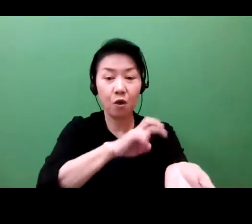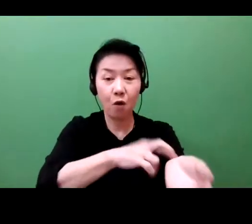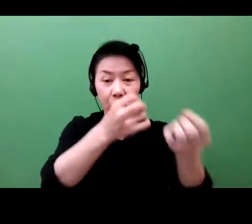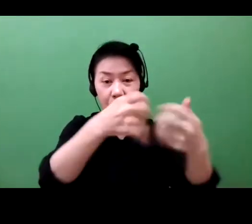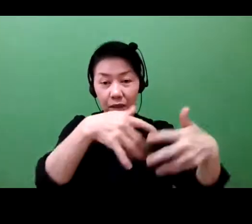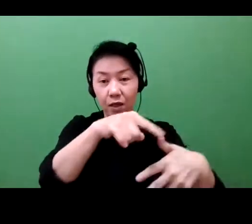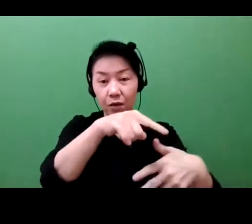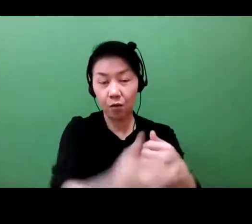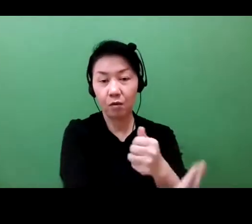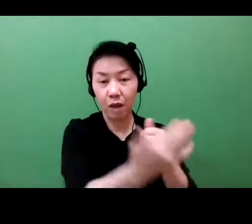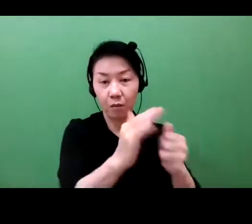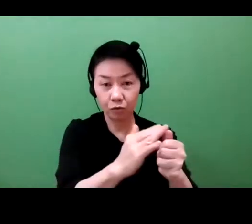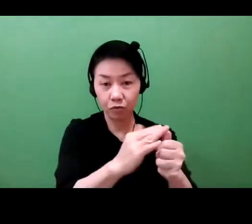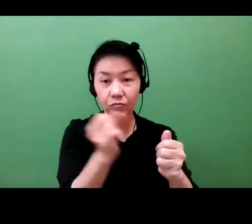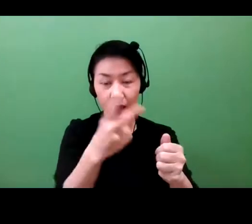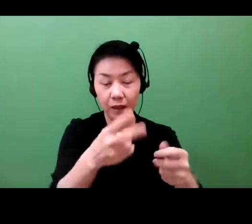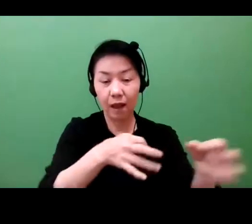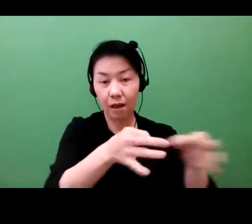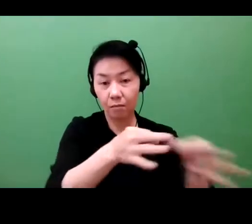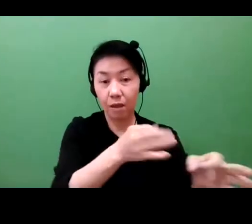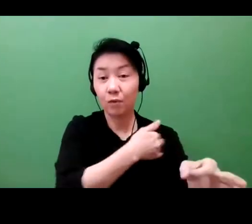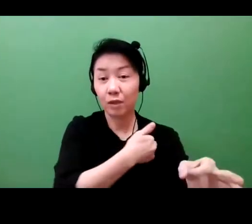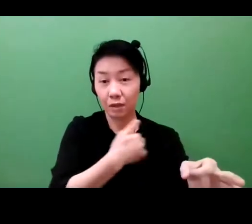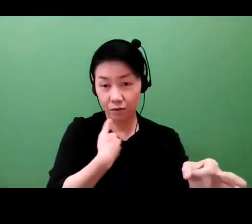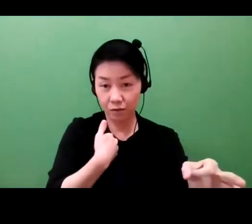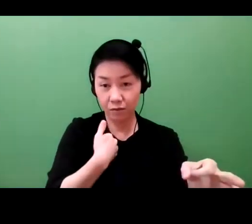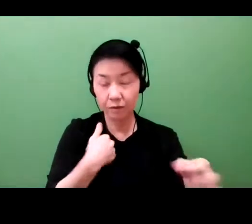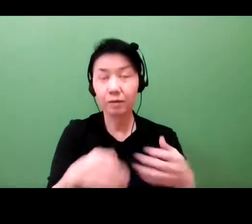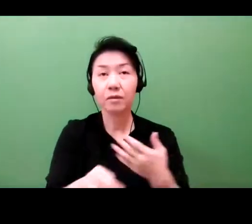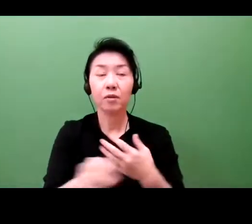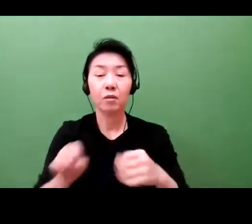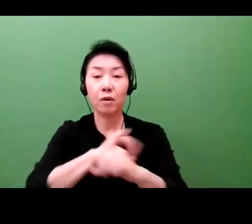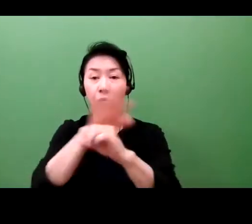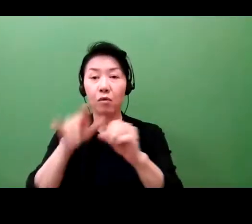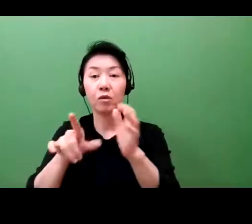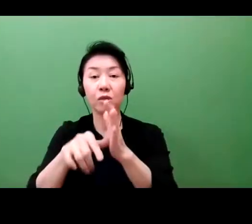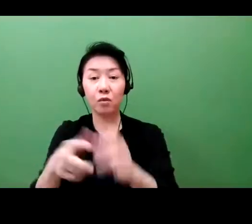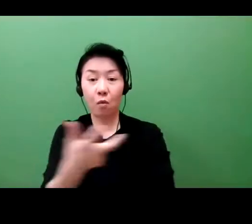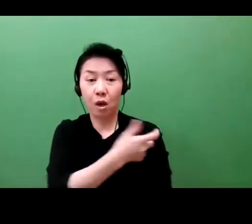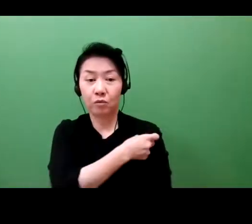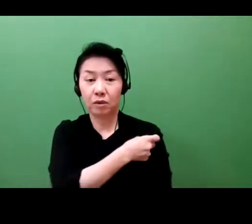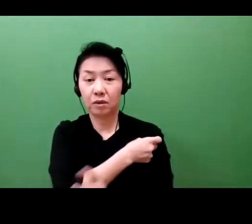The current COVID vaccines that are very perishable. They do not last long.